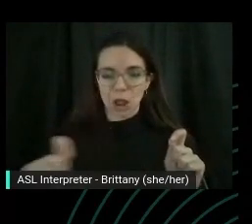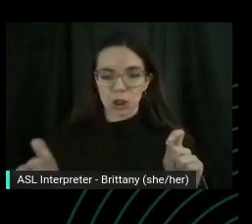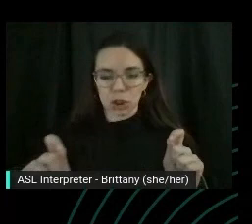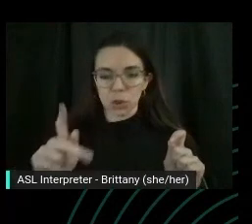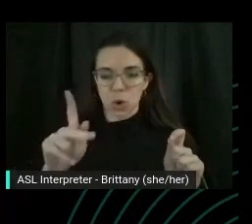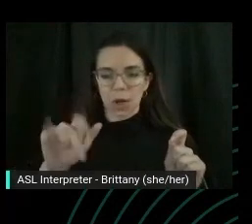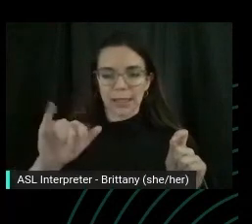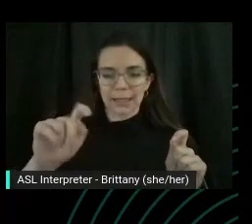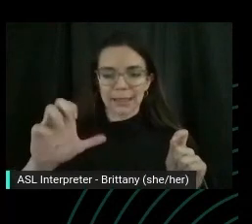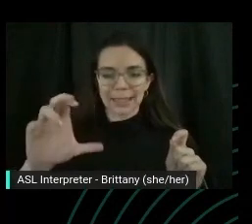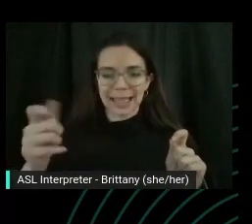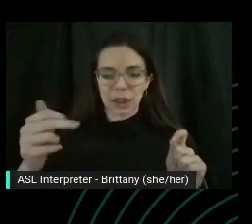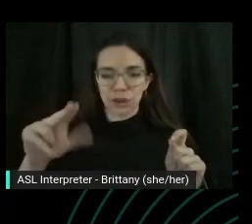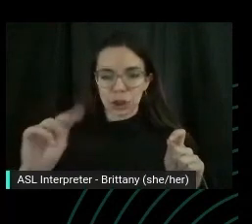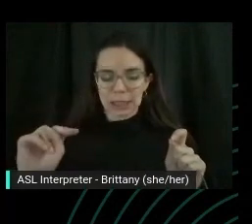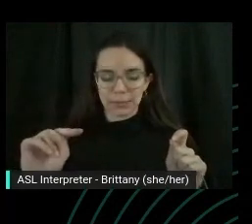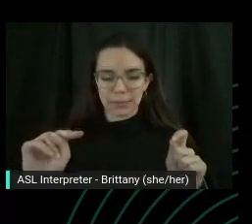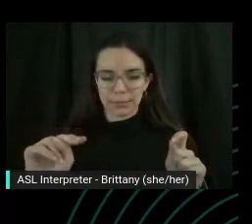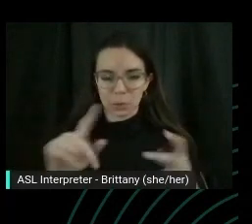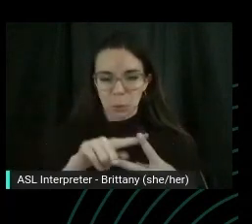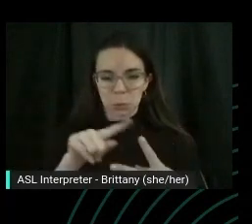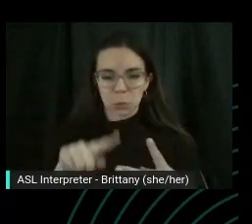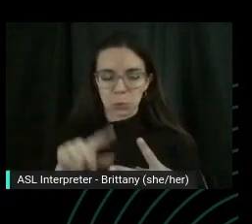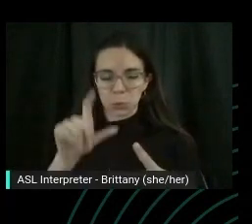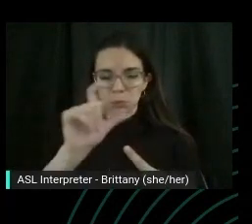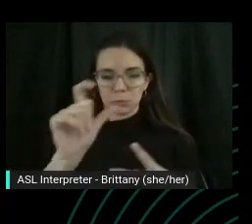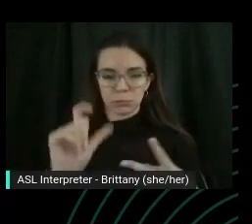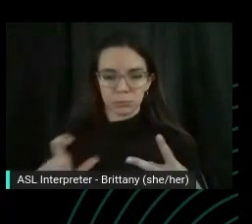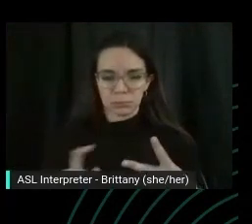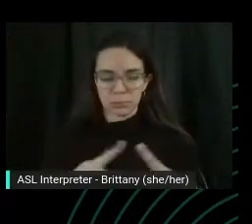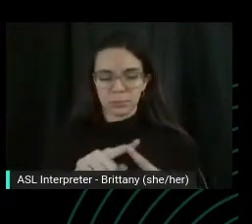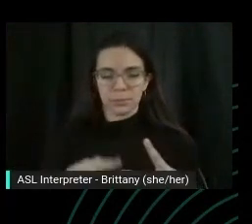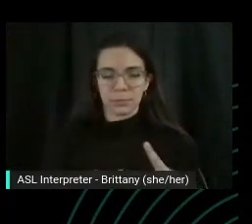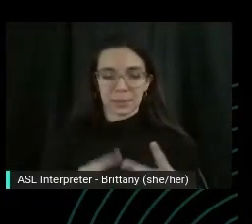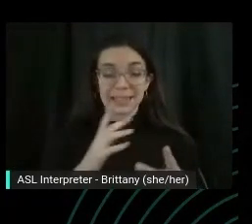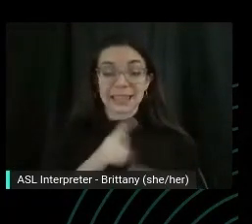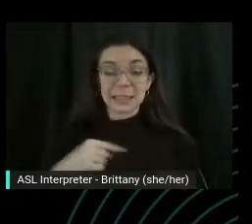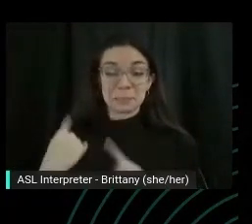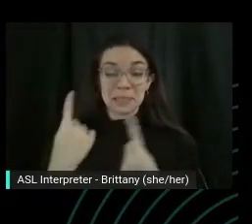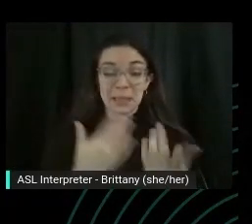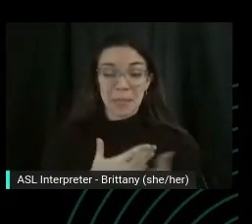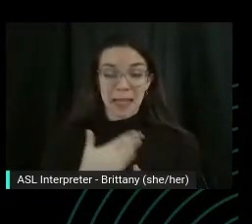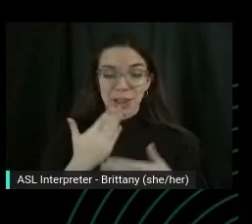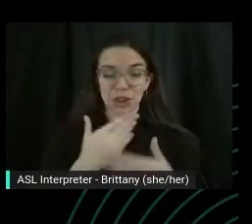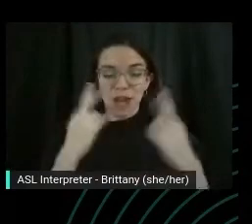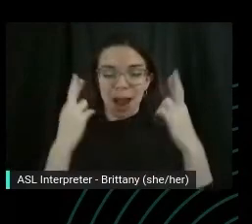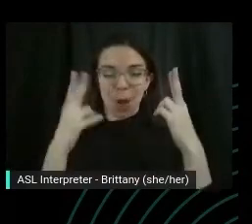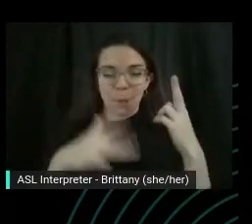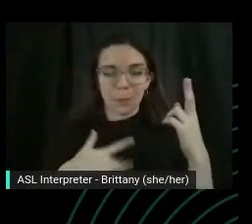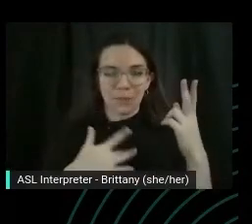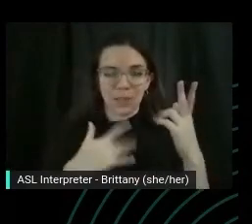kitc. Tian. It's been a pleasure and I hope you feel great in your body.